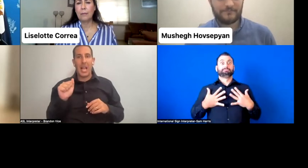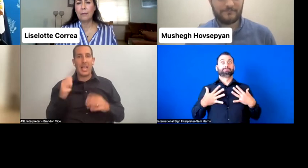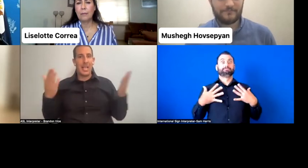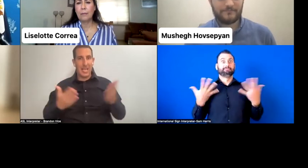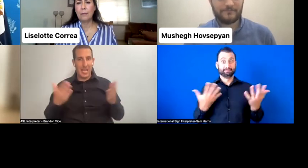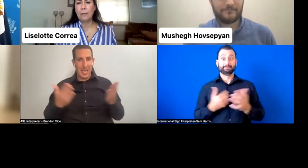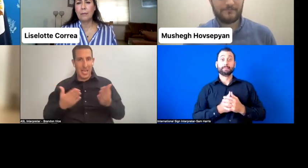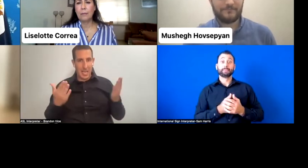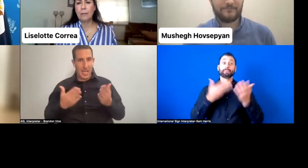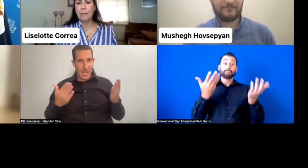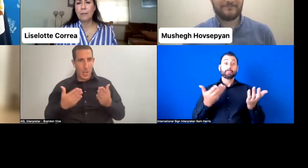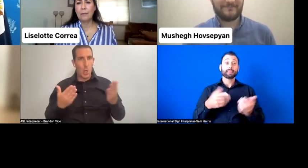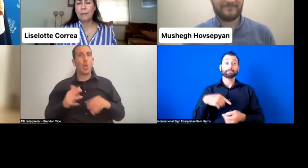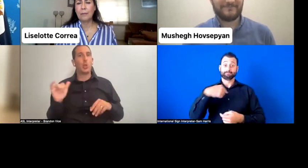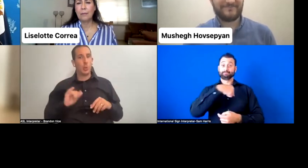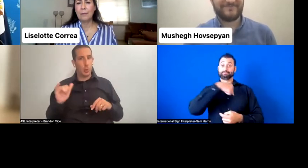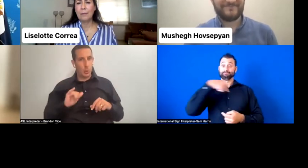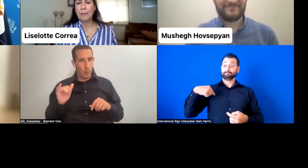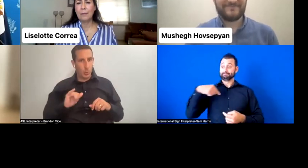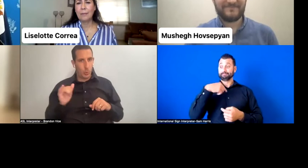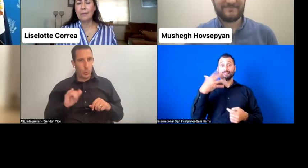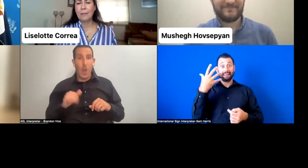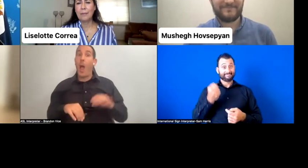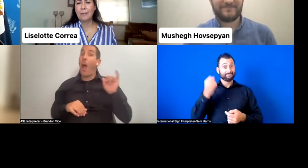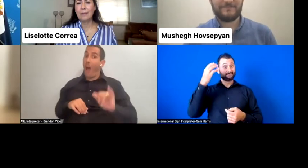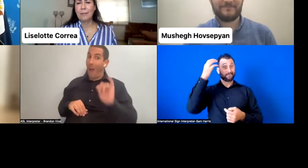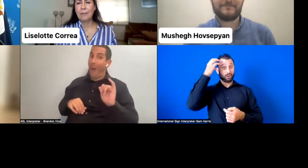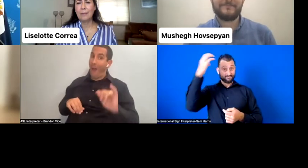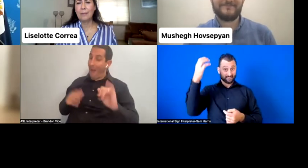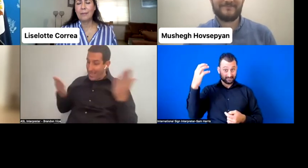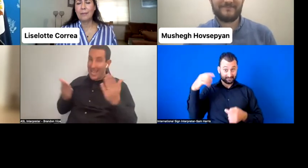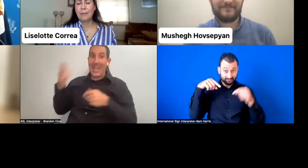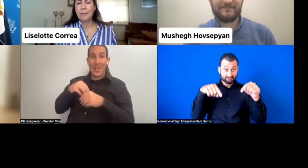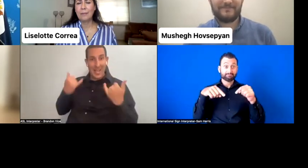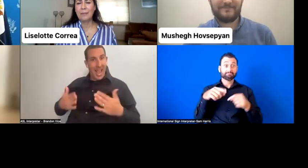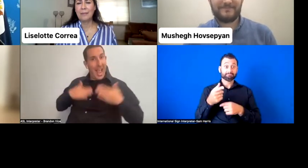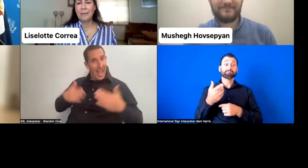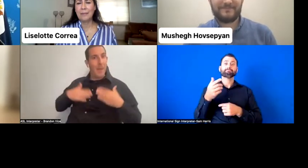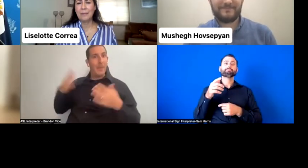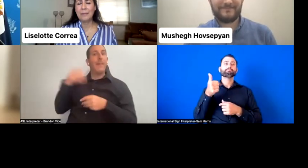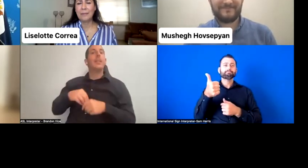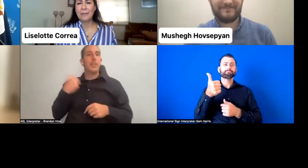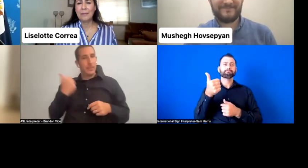So I believe she probably has-- Oh, she was able to join us! Great. Yeah. I imagine she has some relevant information to share. So--